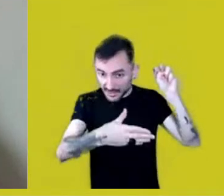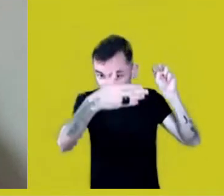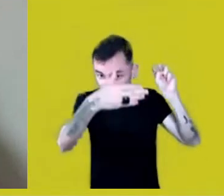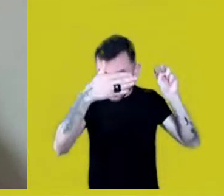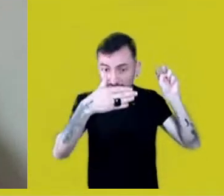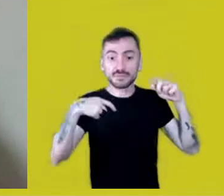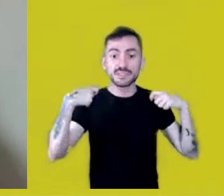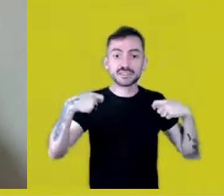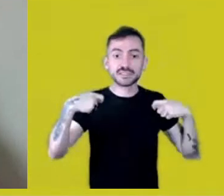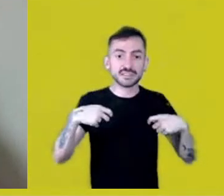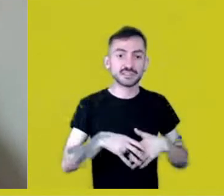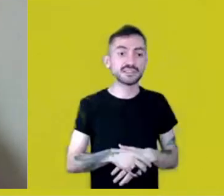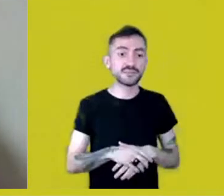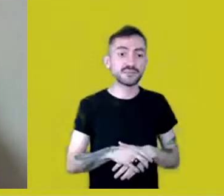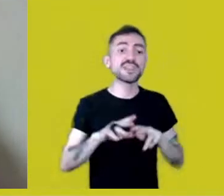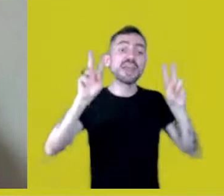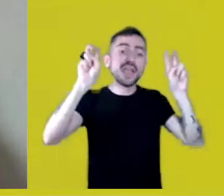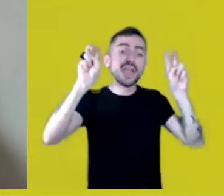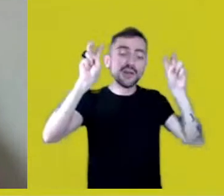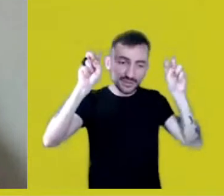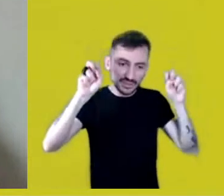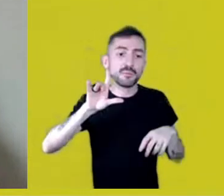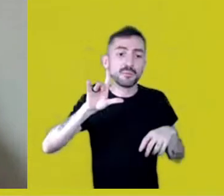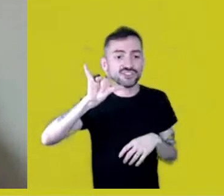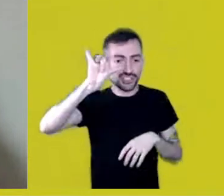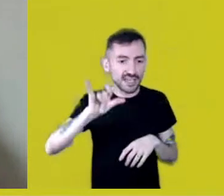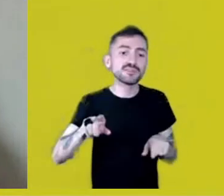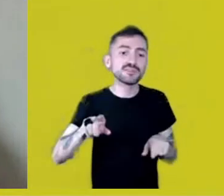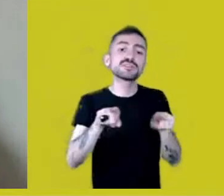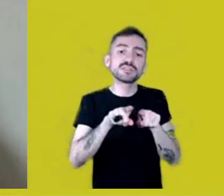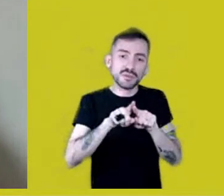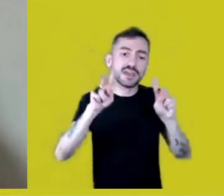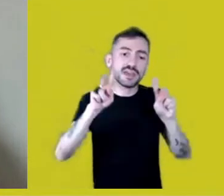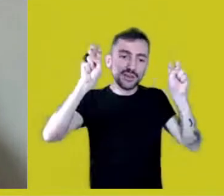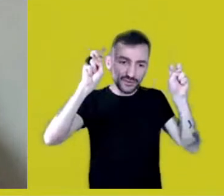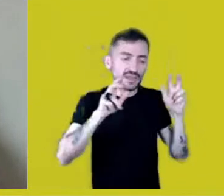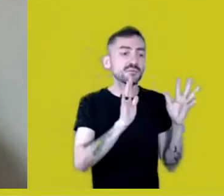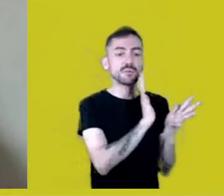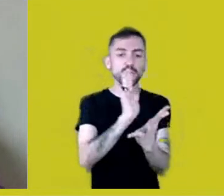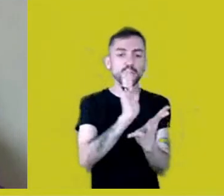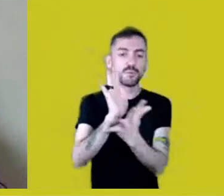a theme in the relations between peoples, the relations between people,